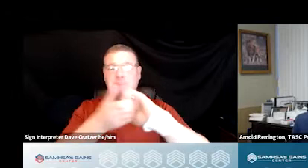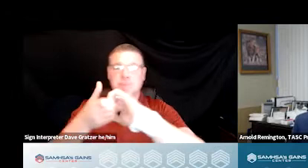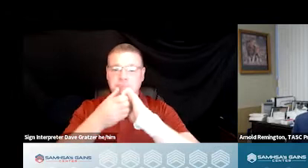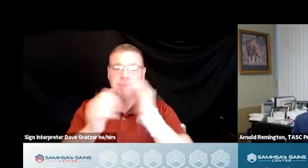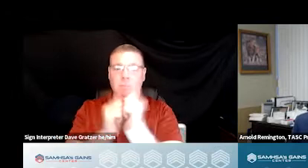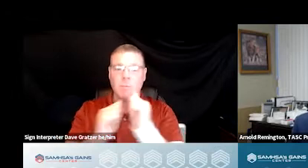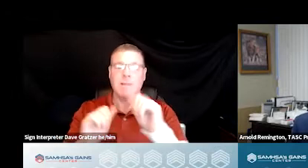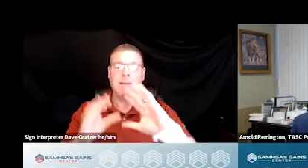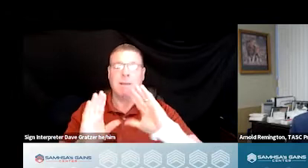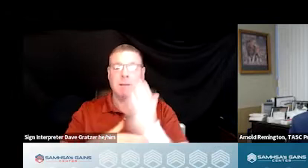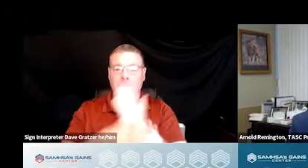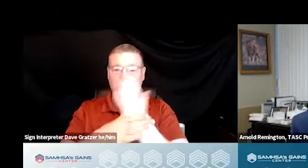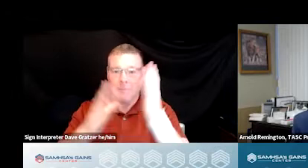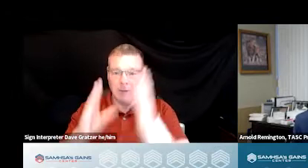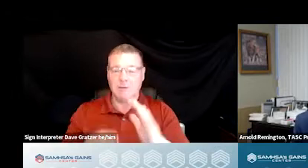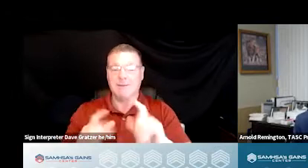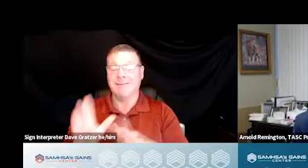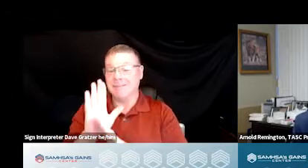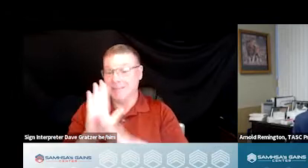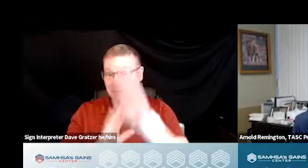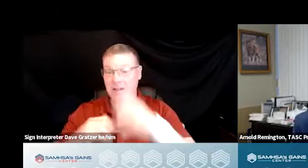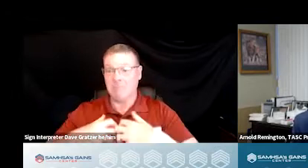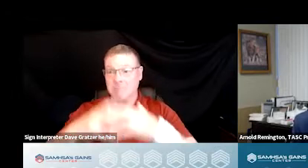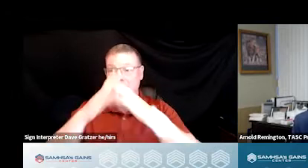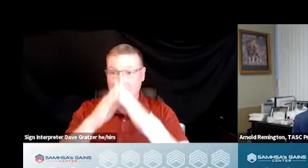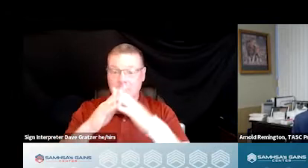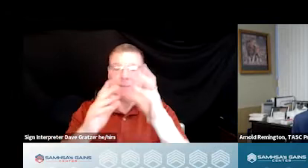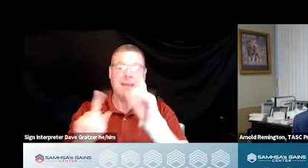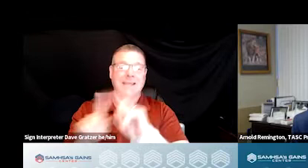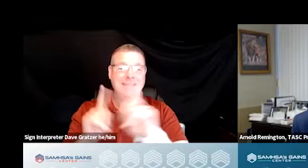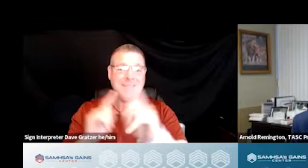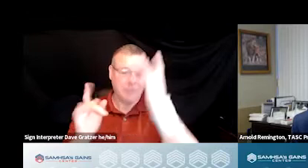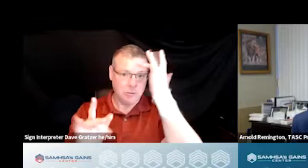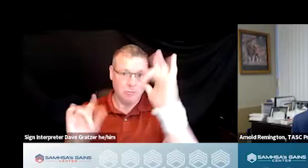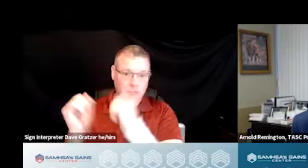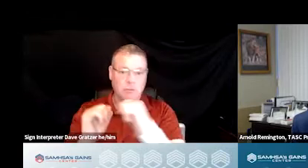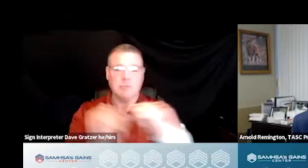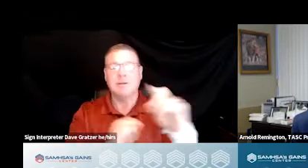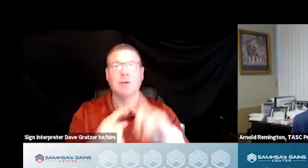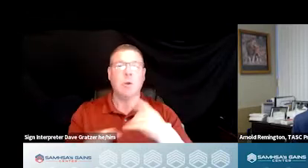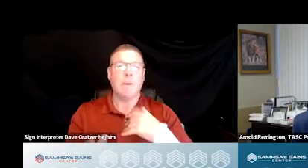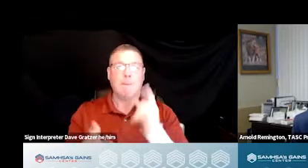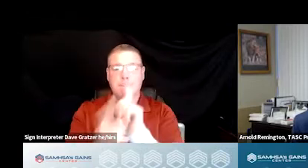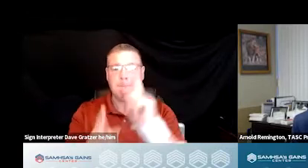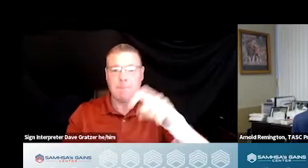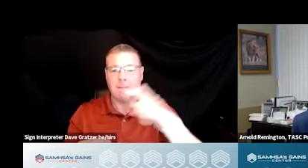to develop, implement, and expand innovative strategies to meet the needs of vulnerable children and adults.